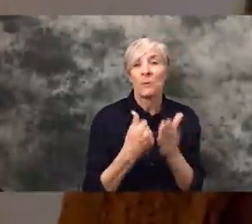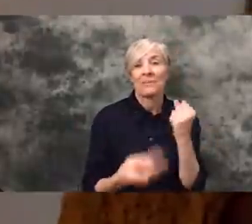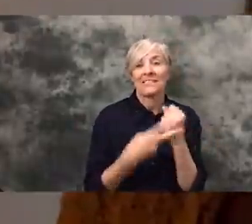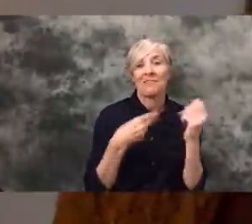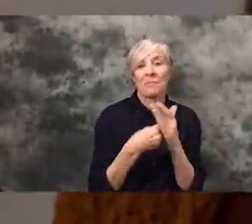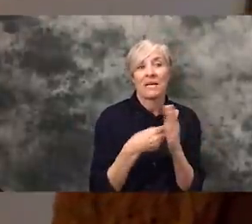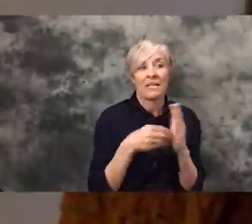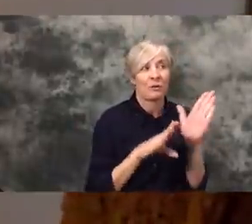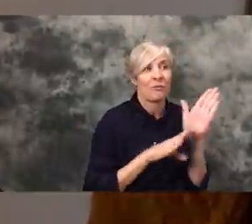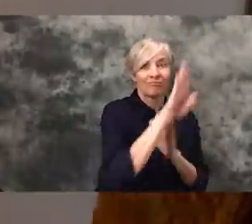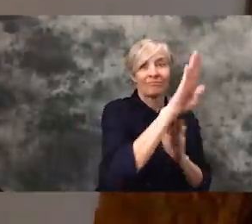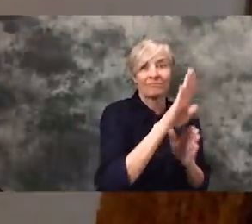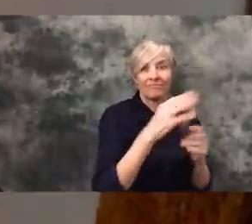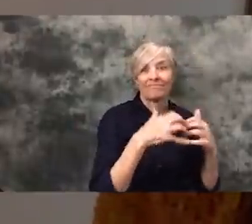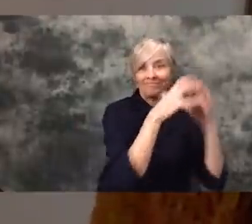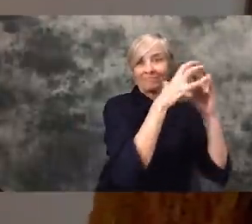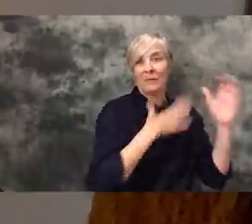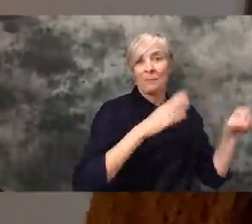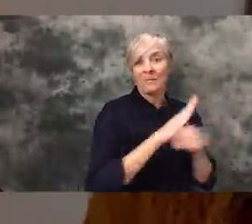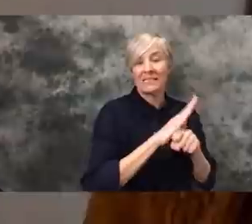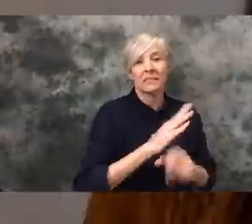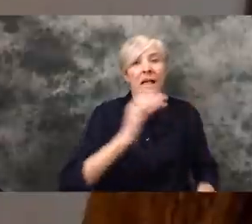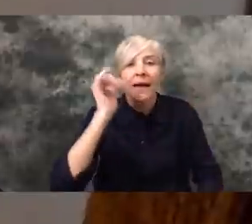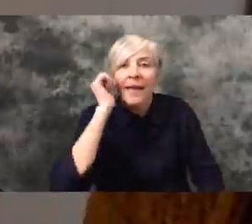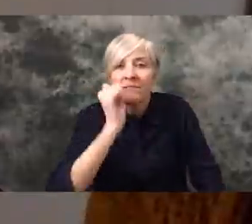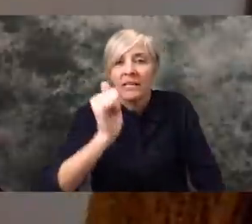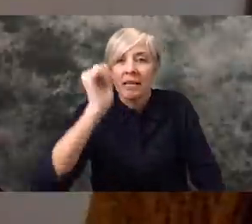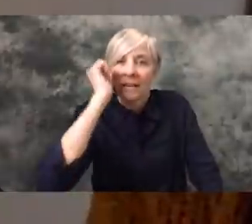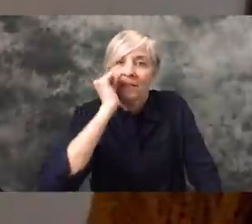until I could get that small business off the ground. And he asked EVERY day